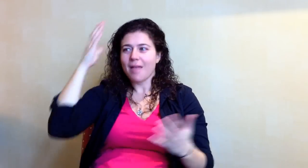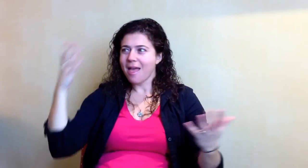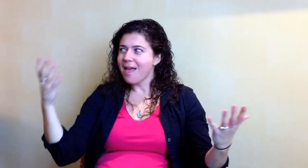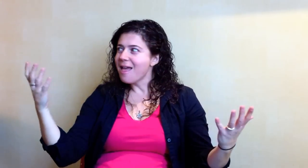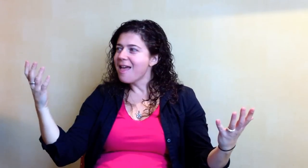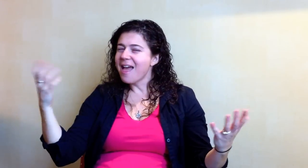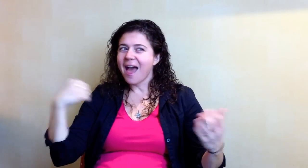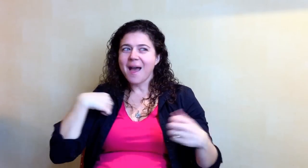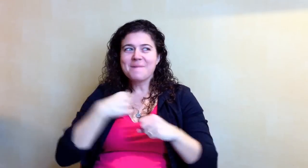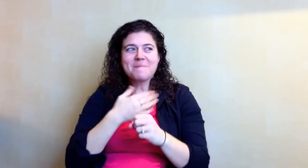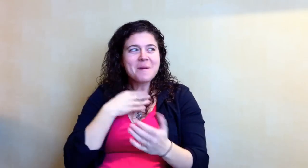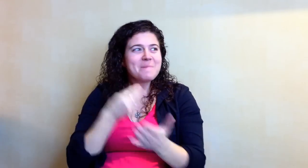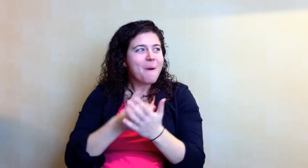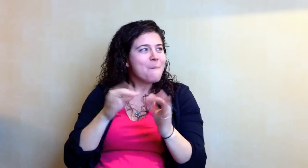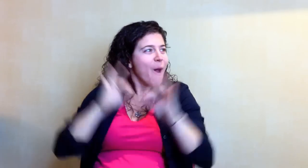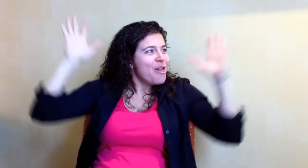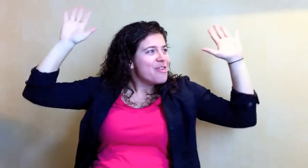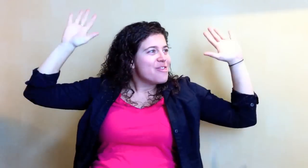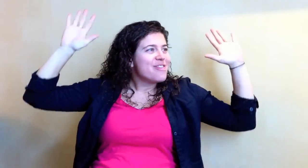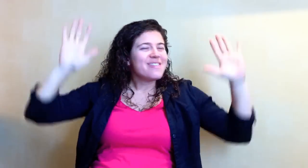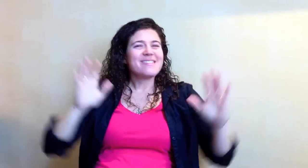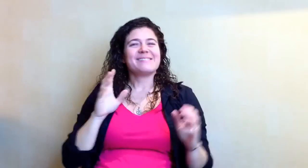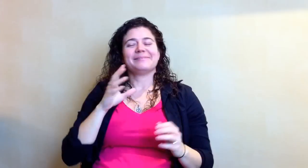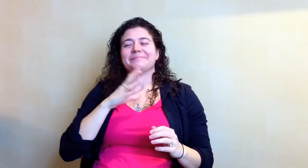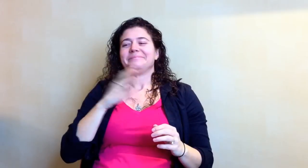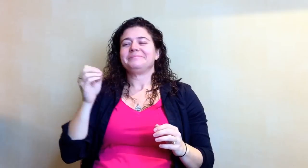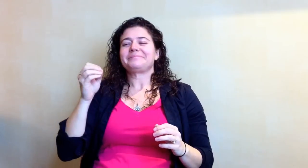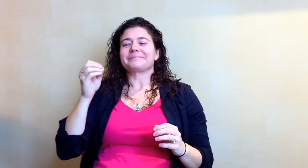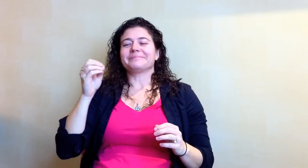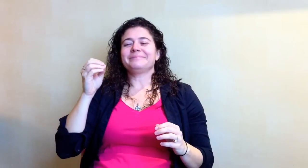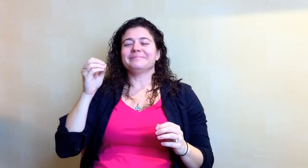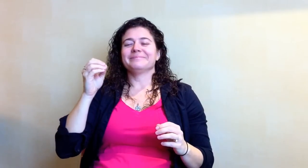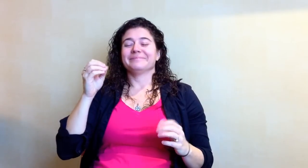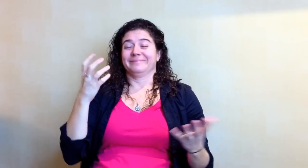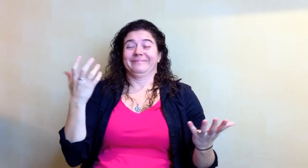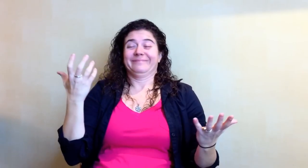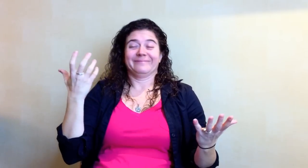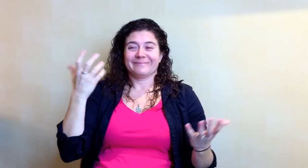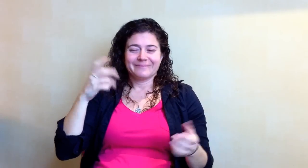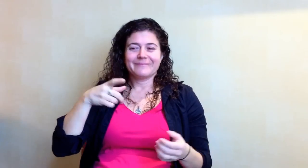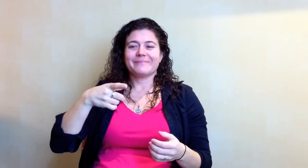My dad felt he made his money worth!